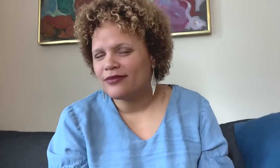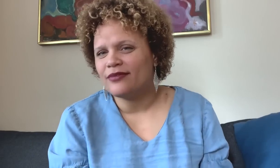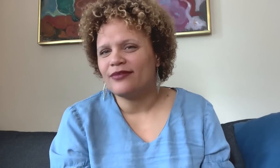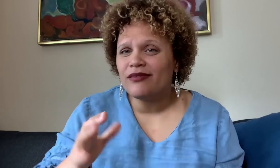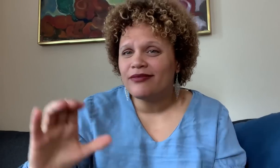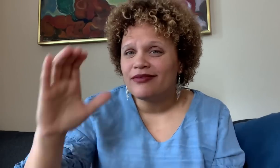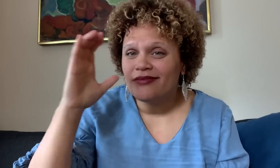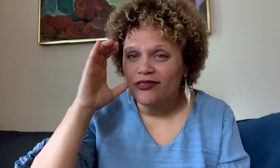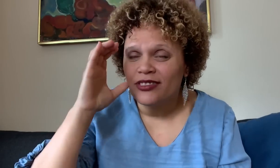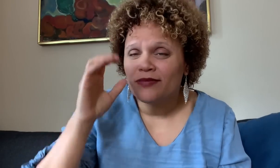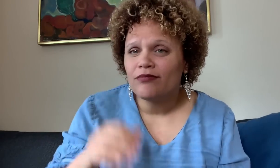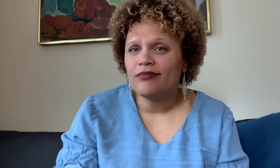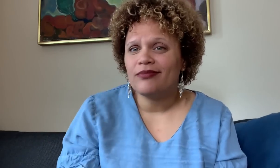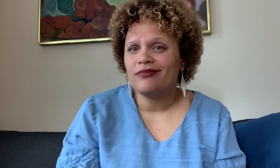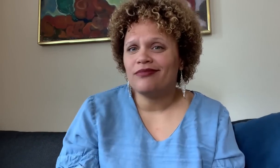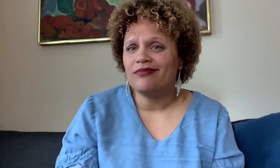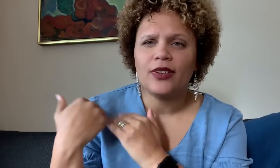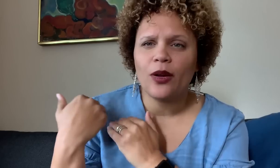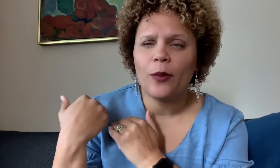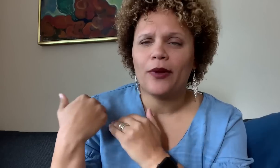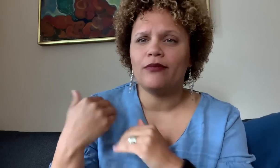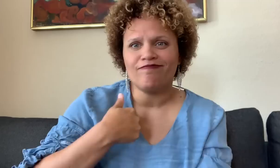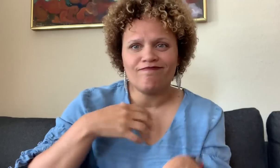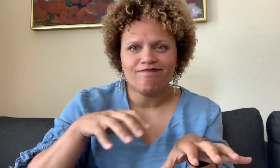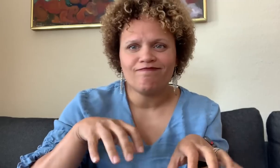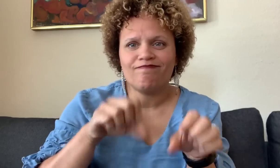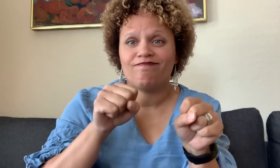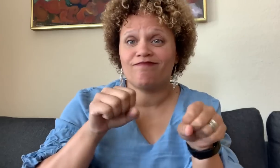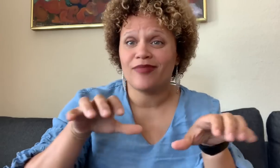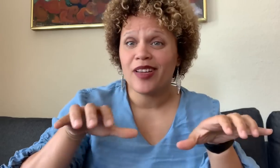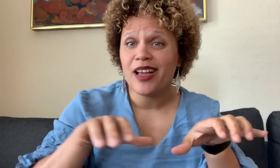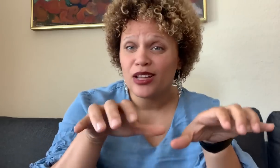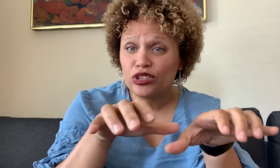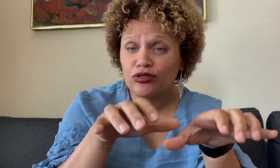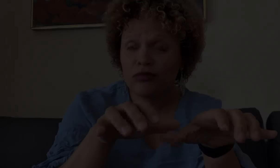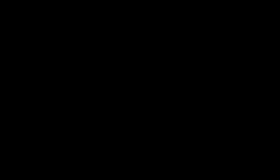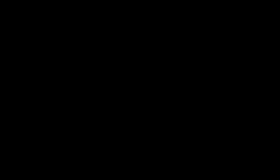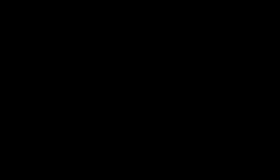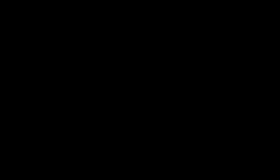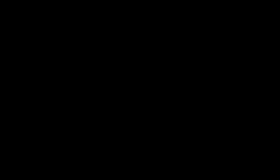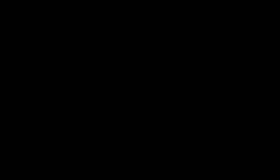Listen, be accountable, take action.